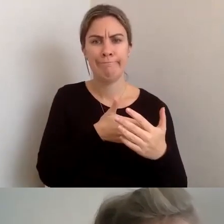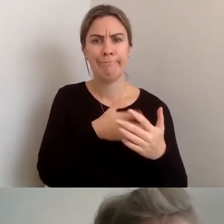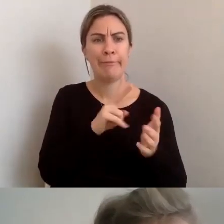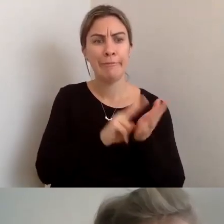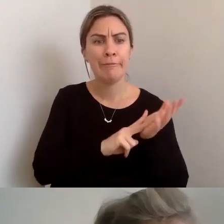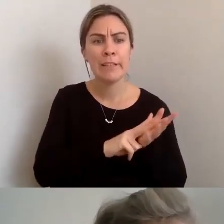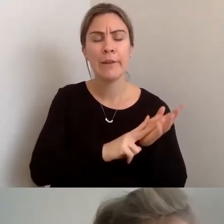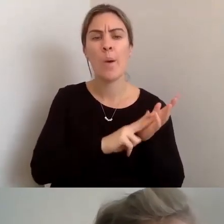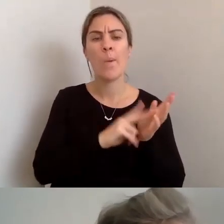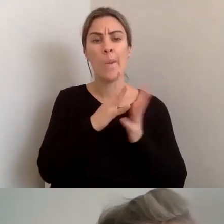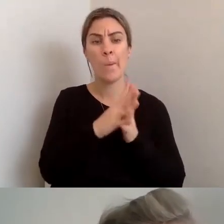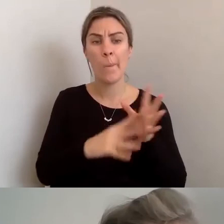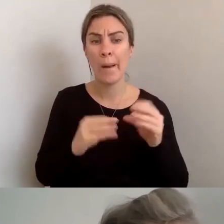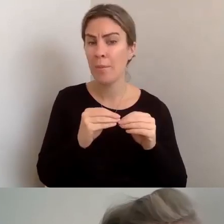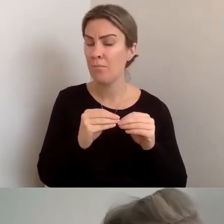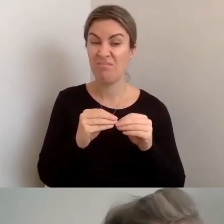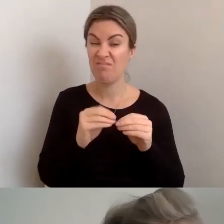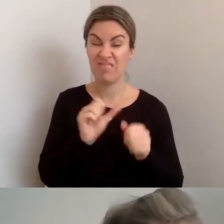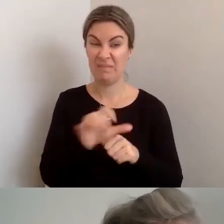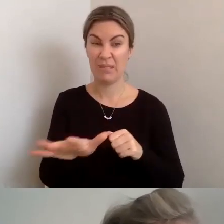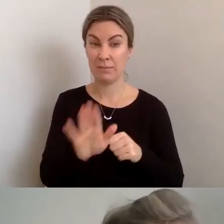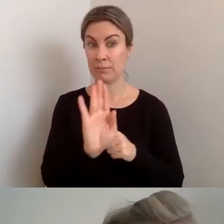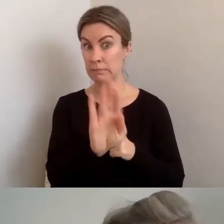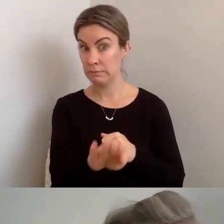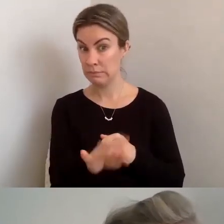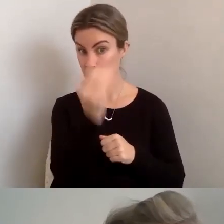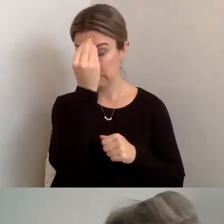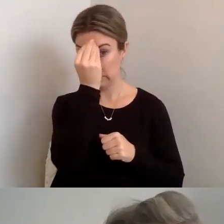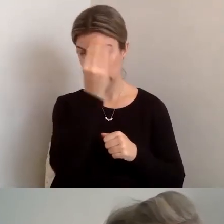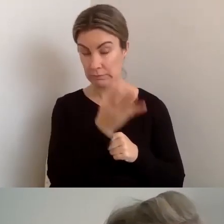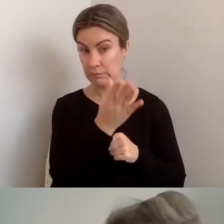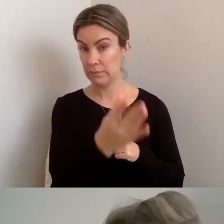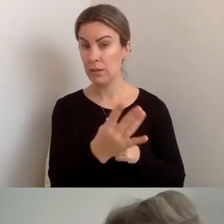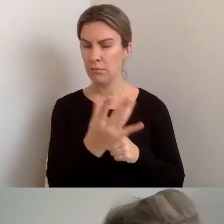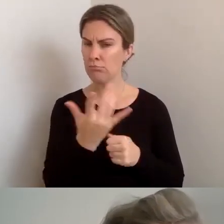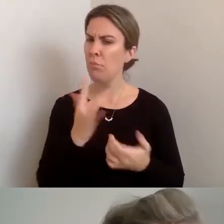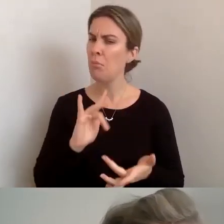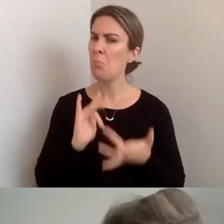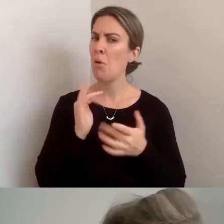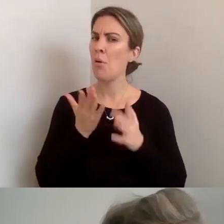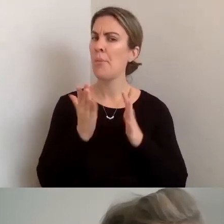cetera, be up-front in a very polite way about the fact that it's not